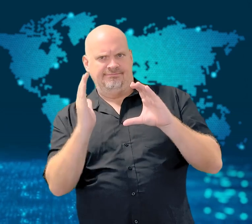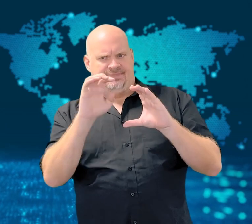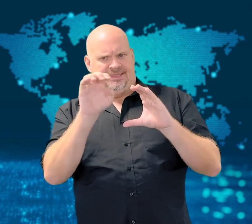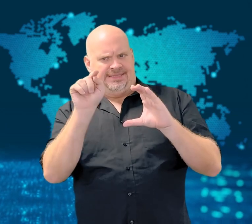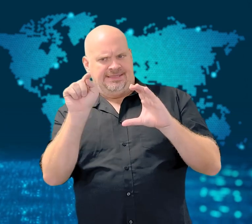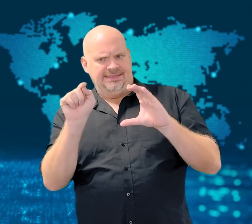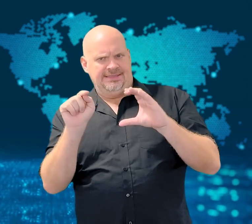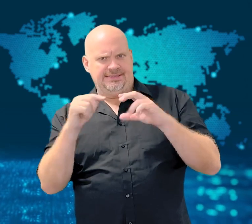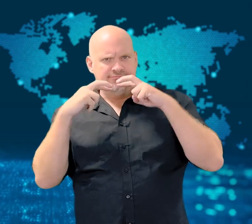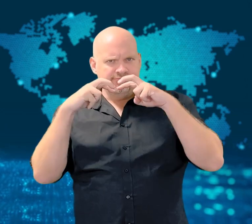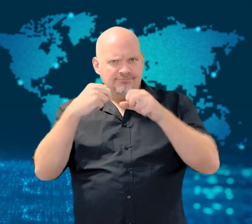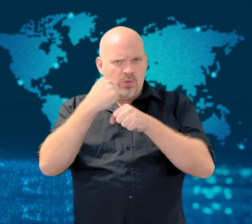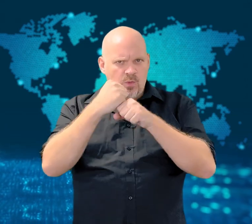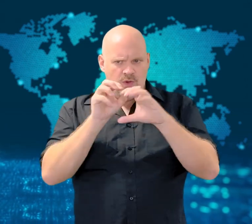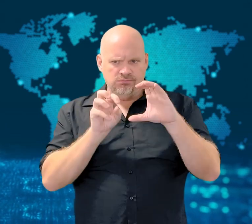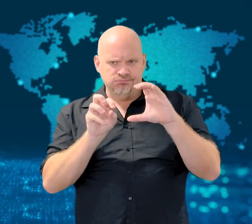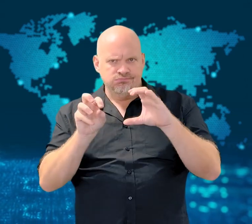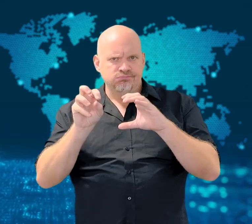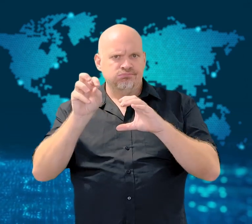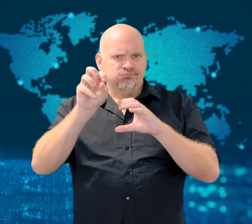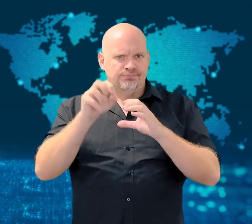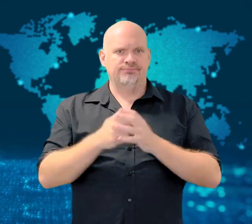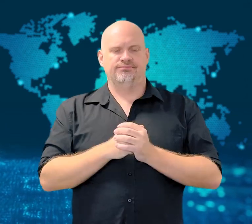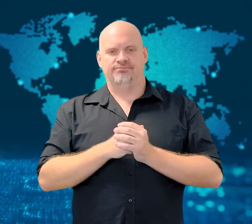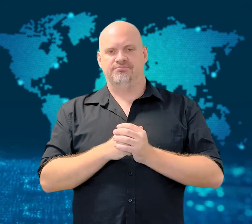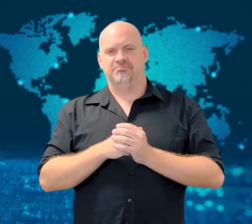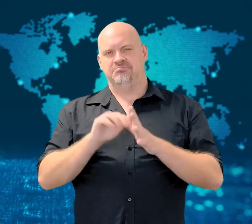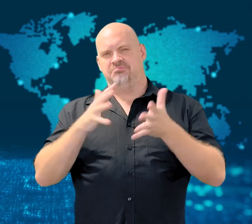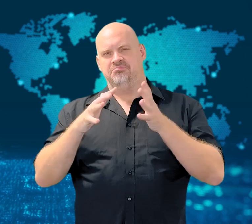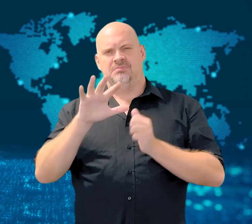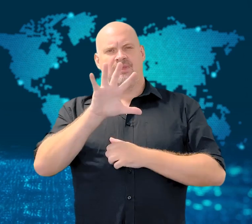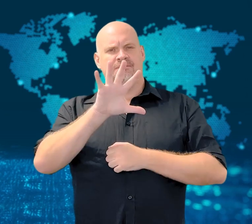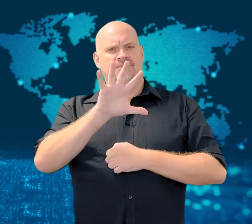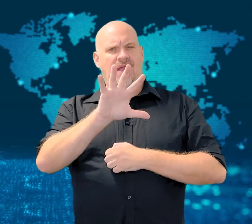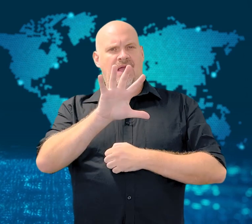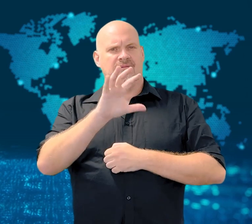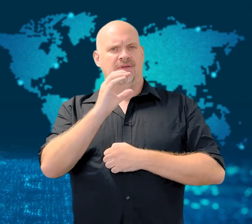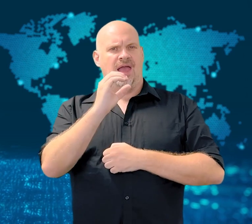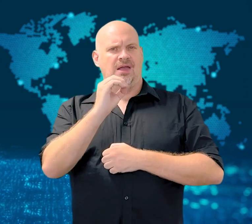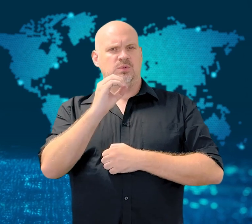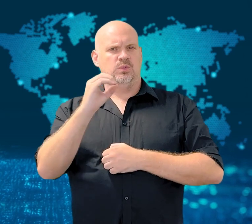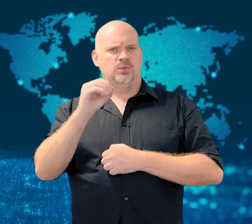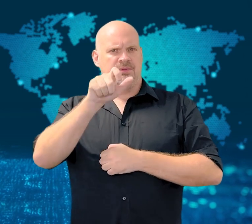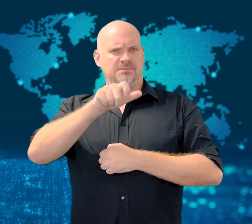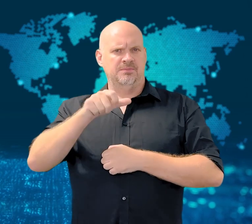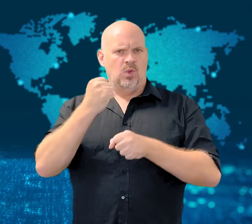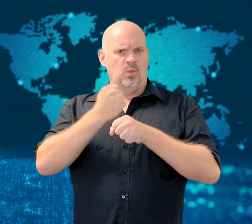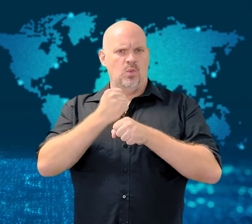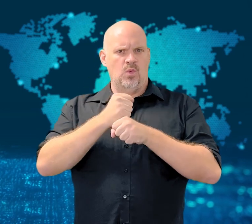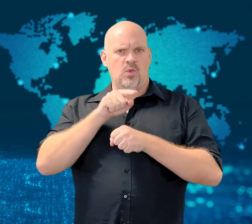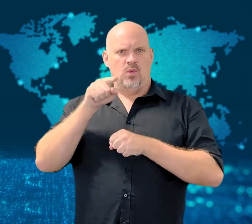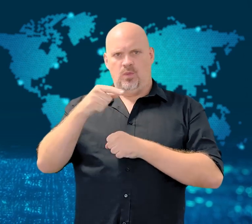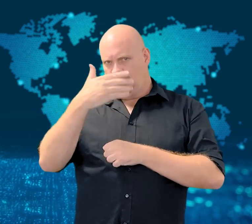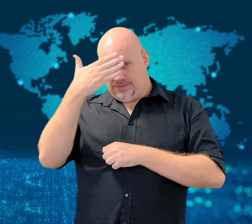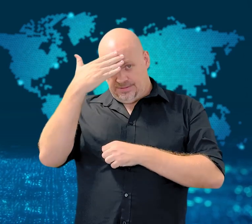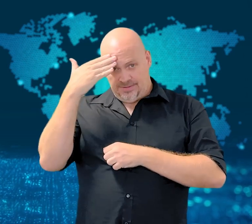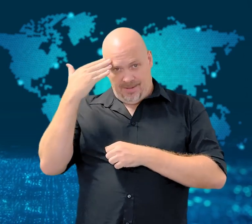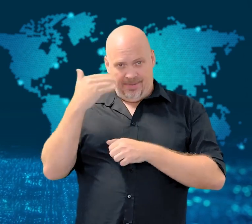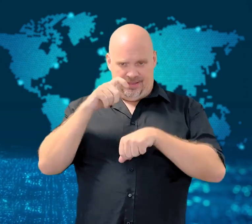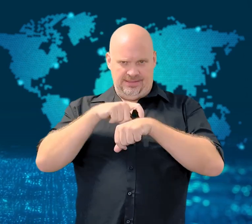Around 500 people are there during the summer, but during the winter around fifteen to